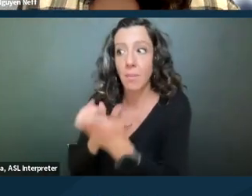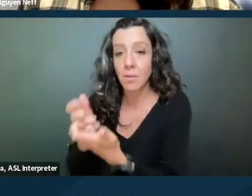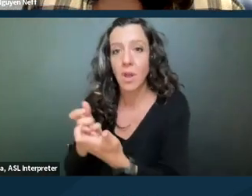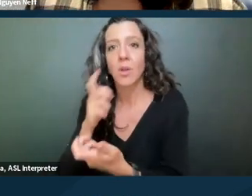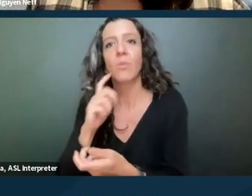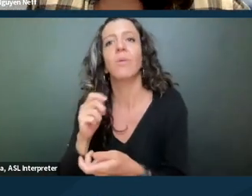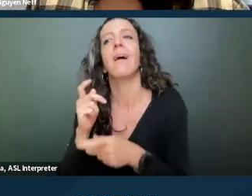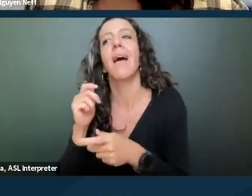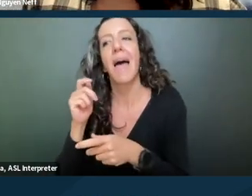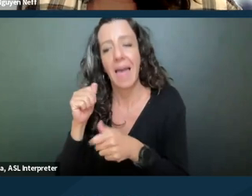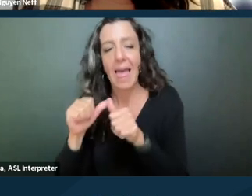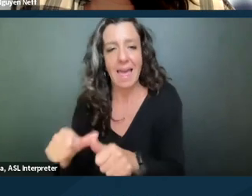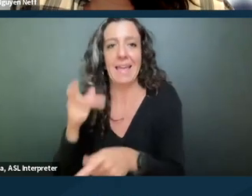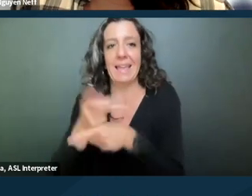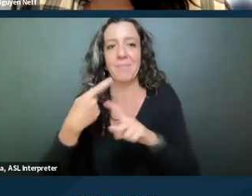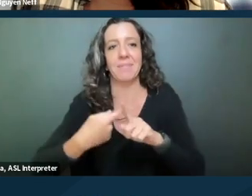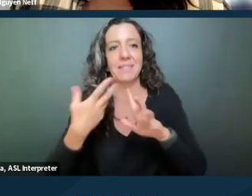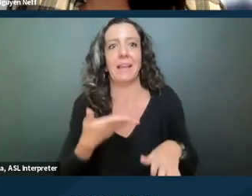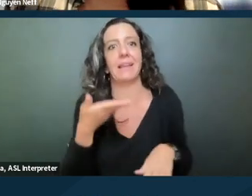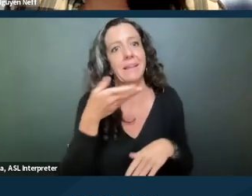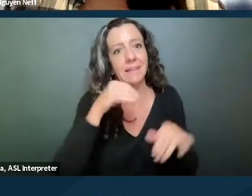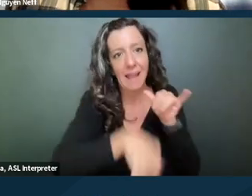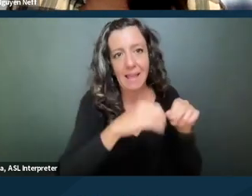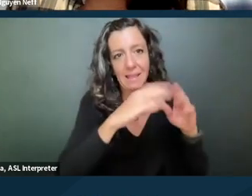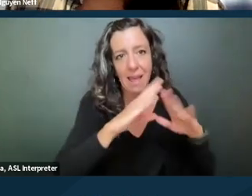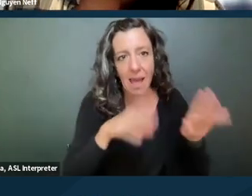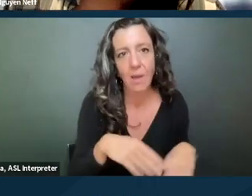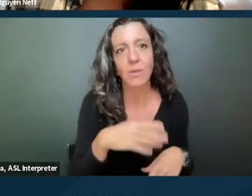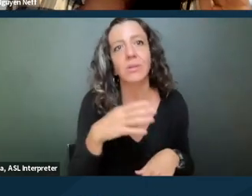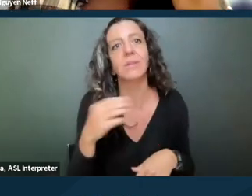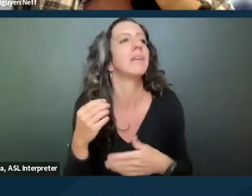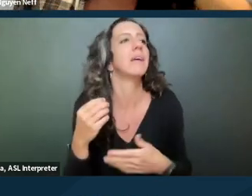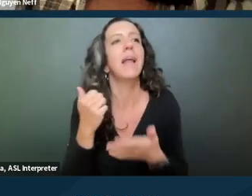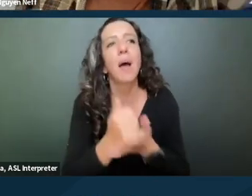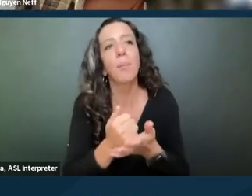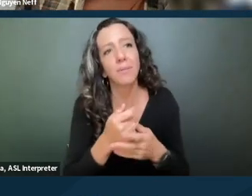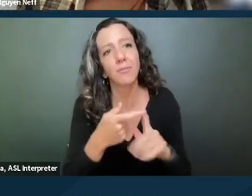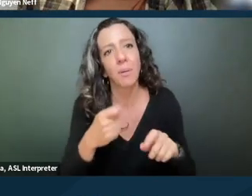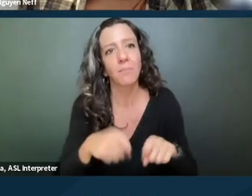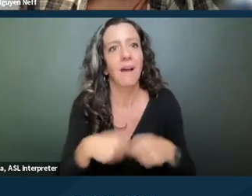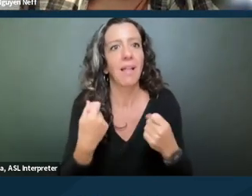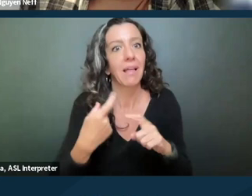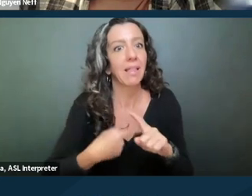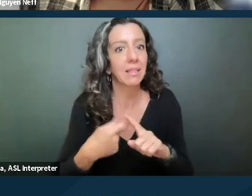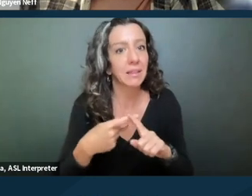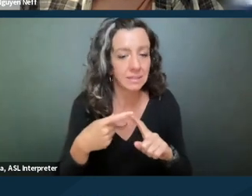help keep the tenant from maybe violating a lease provision, that could be the basis of an unlawful detainer